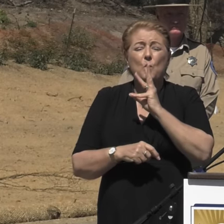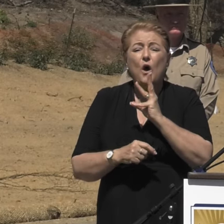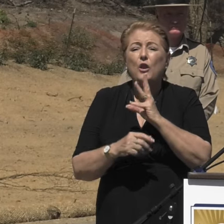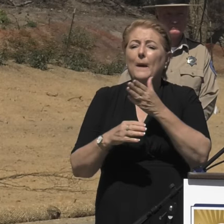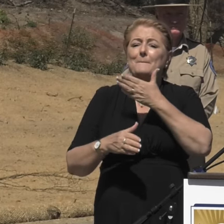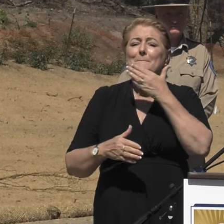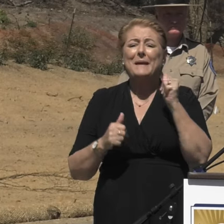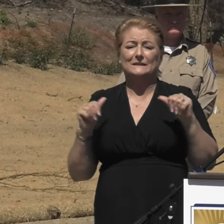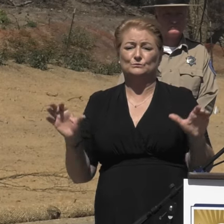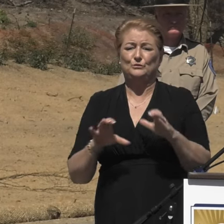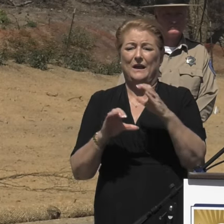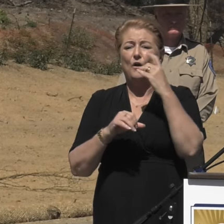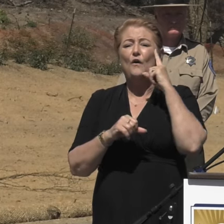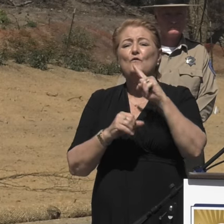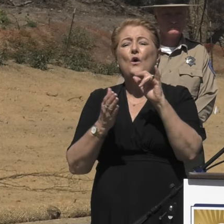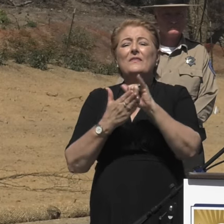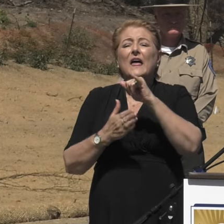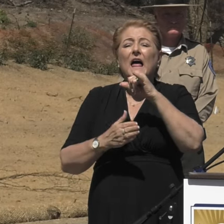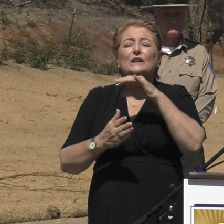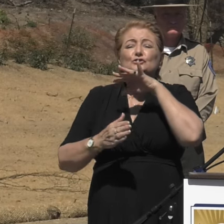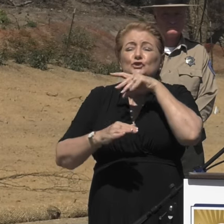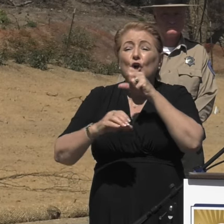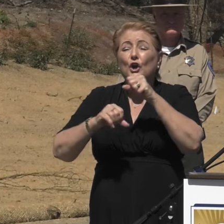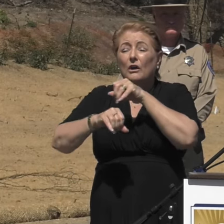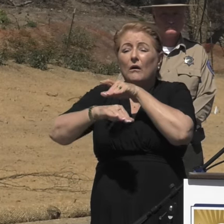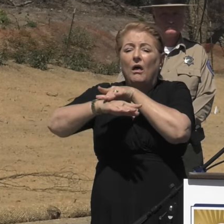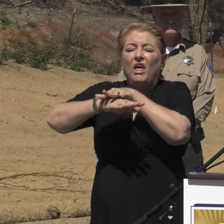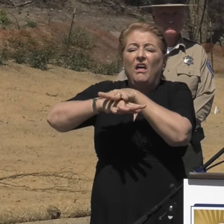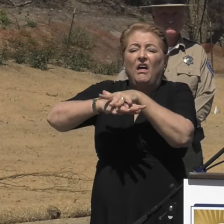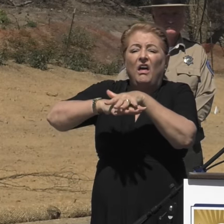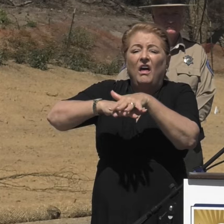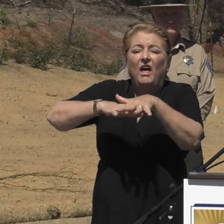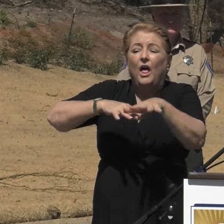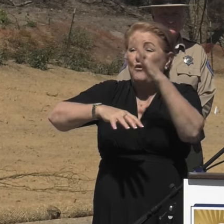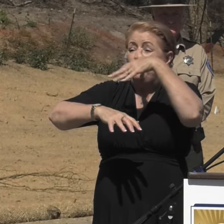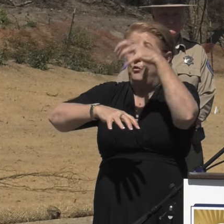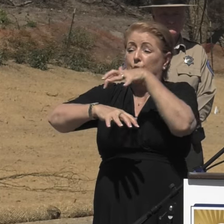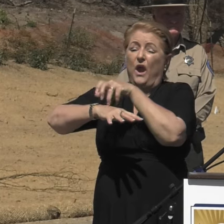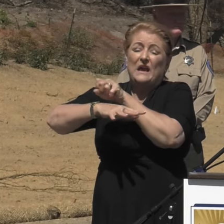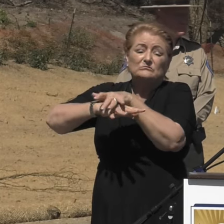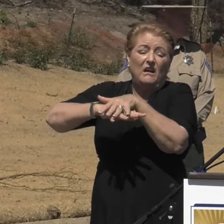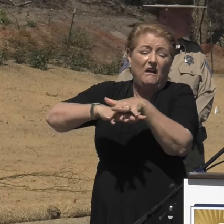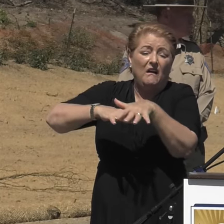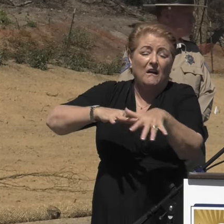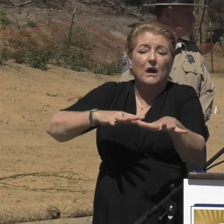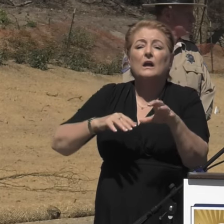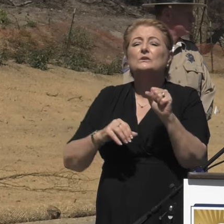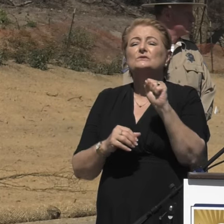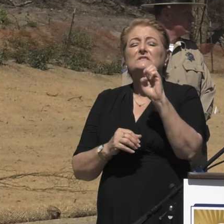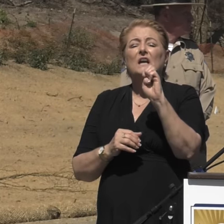to control sediment runoff, and then there's a final inspection, which is a walkthrough of the property, and